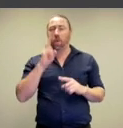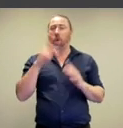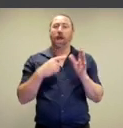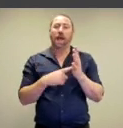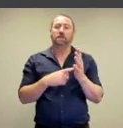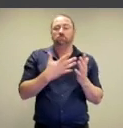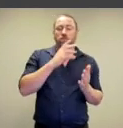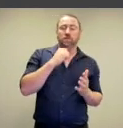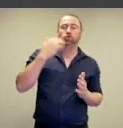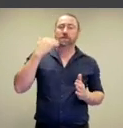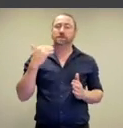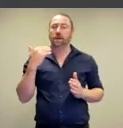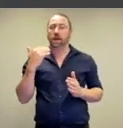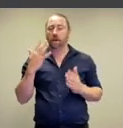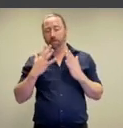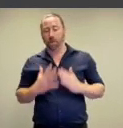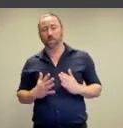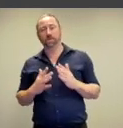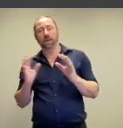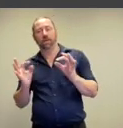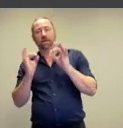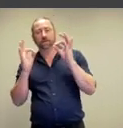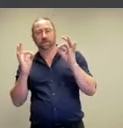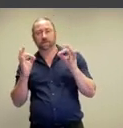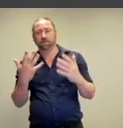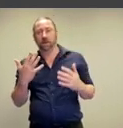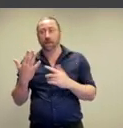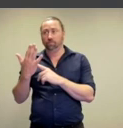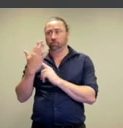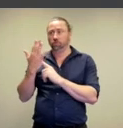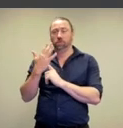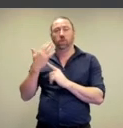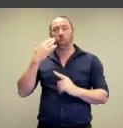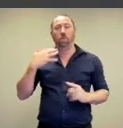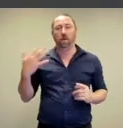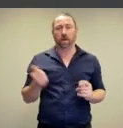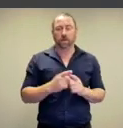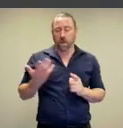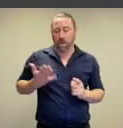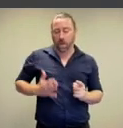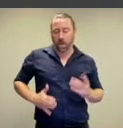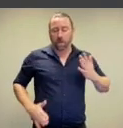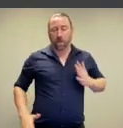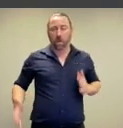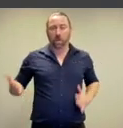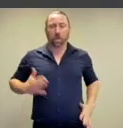gendered body ideals and the pressure